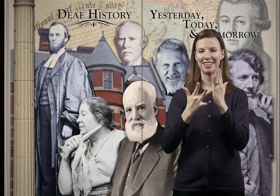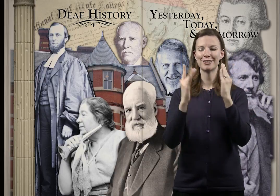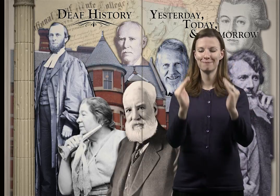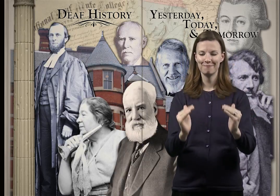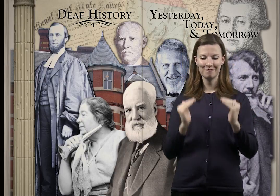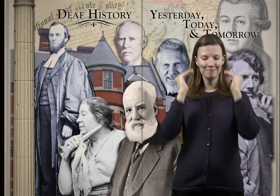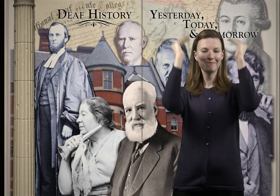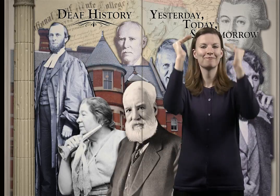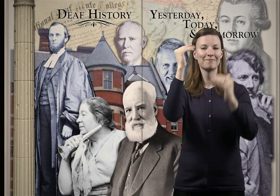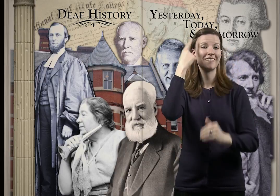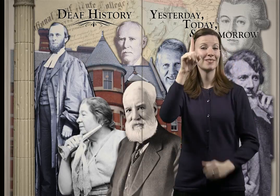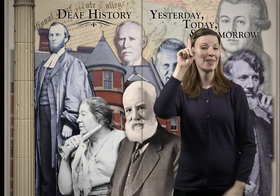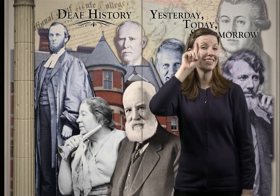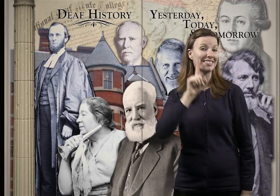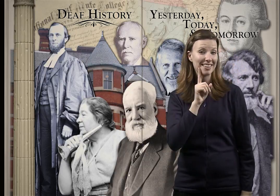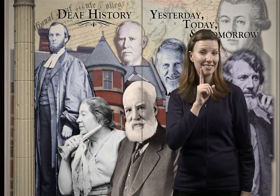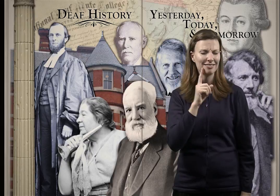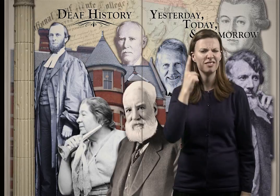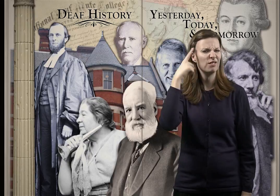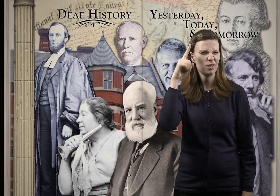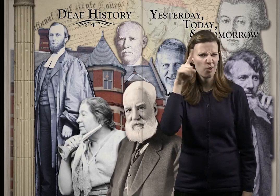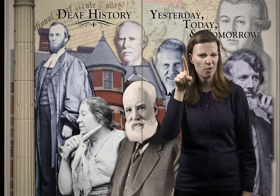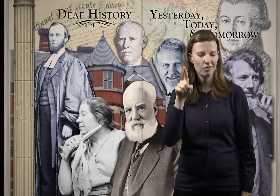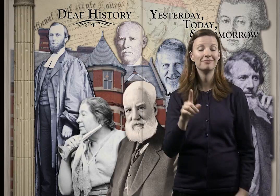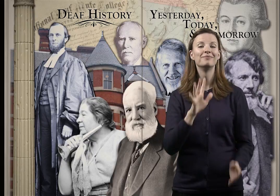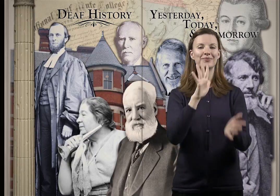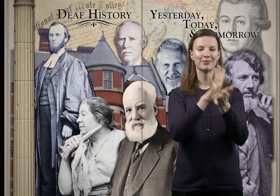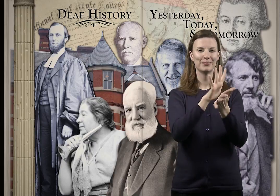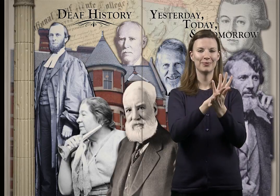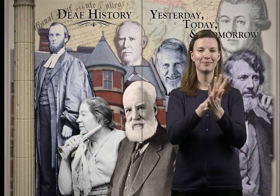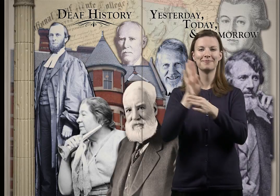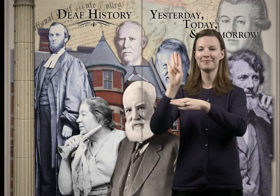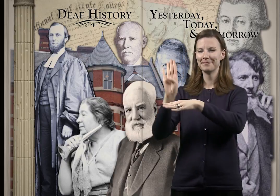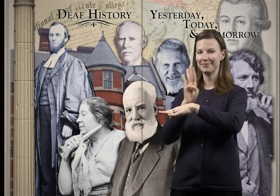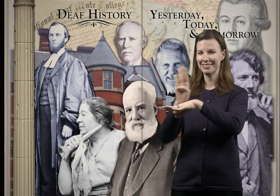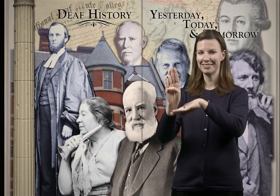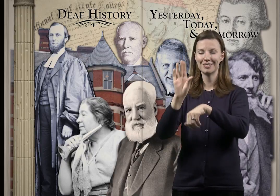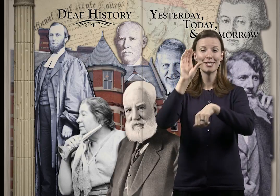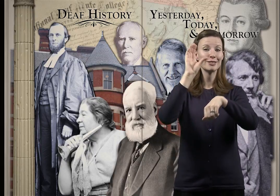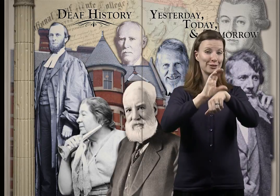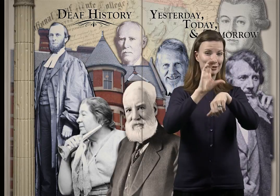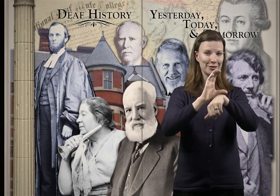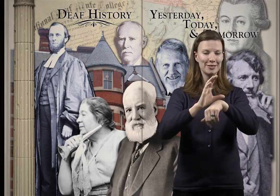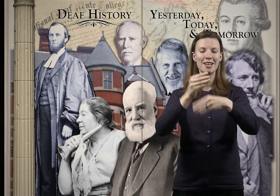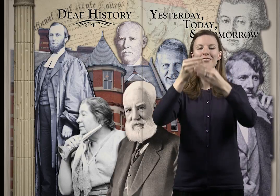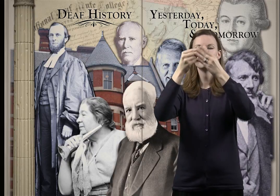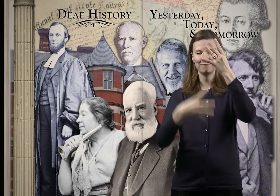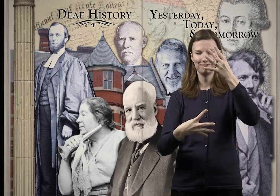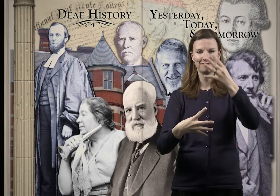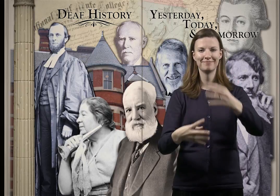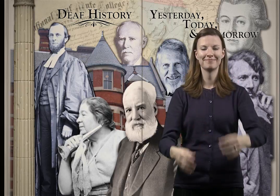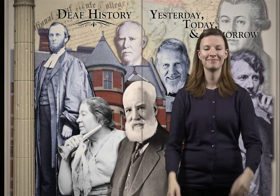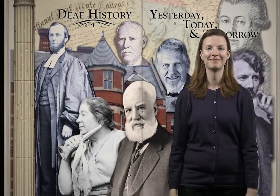Everything we do to help influence Deaf technology for schools, business, churches and more.